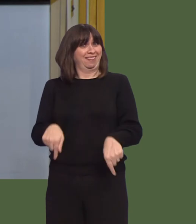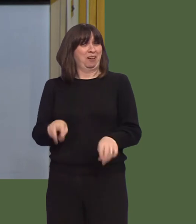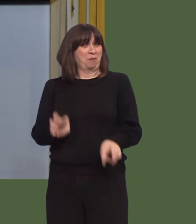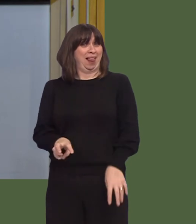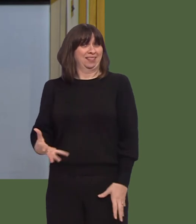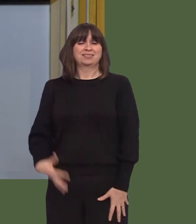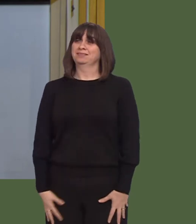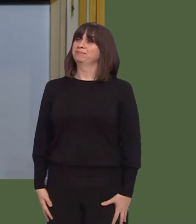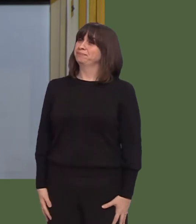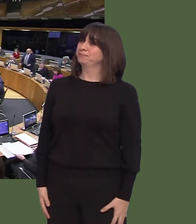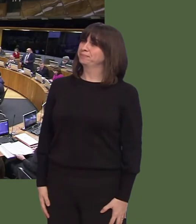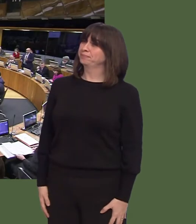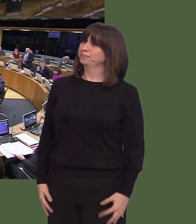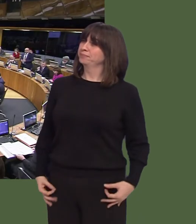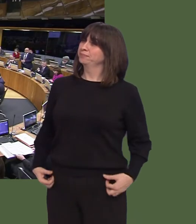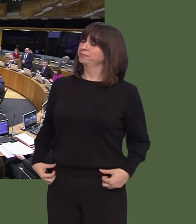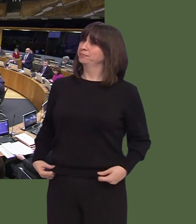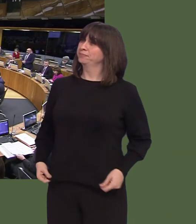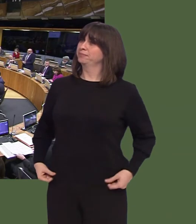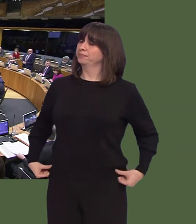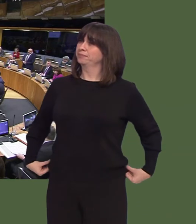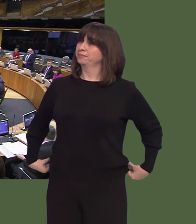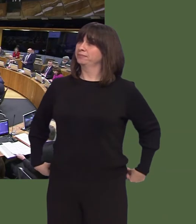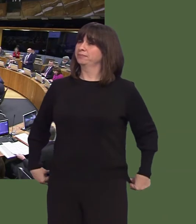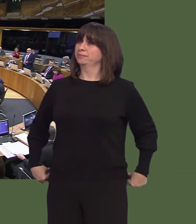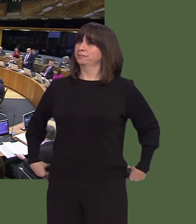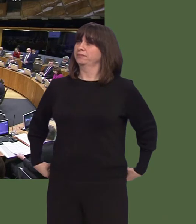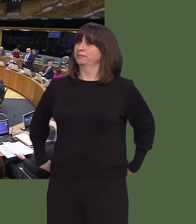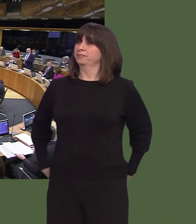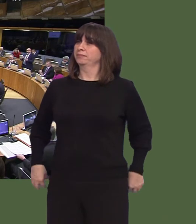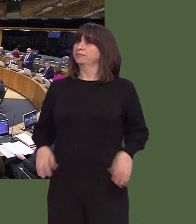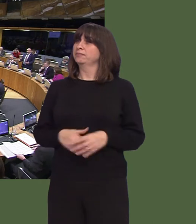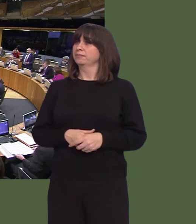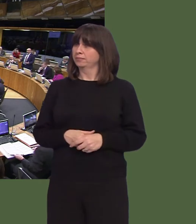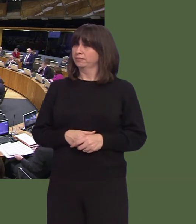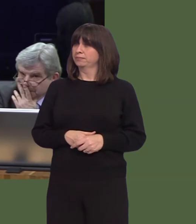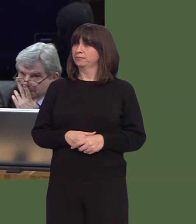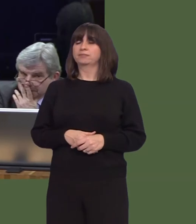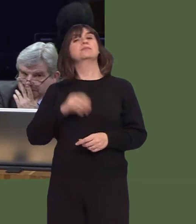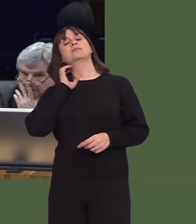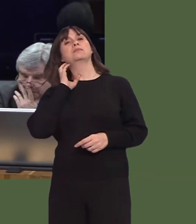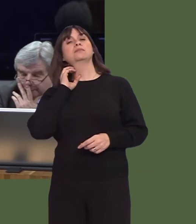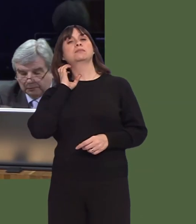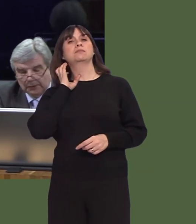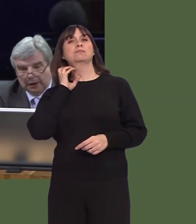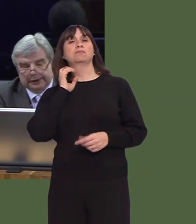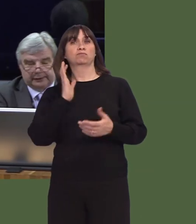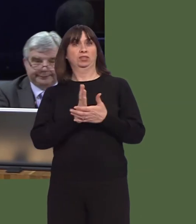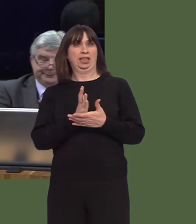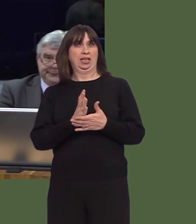Simon Thomas AM: Dylai fod yn brofiad cenedlaethol, does bosib, nad ydym ni yn allforio ein gwastraff ac, yn benodol, nad ydym ni'n allforio gwastraff plastig.